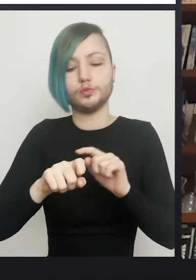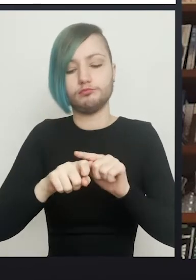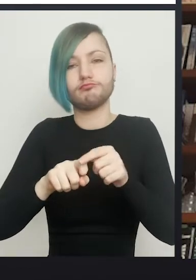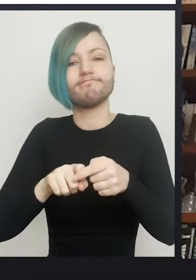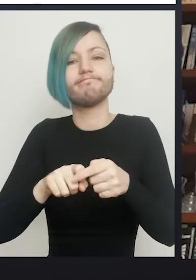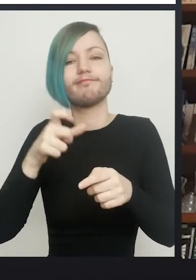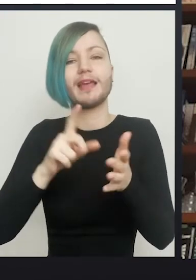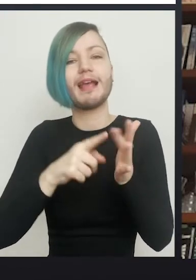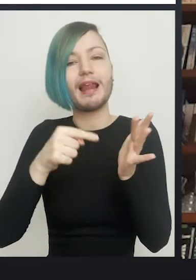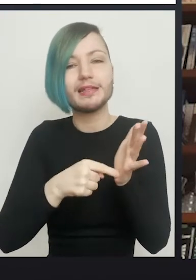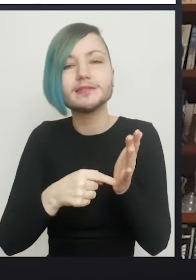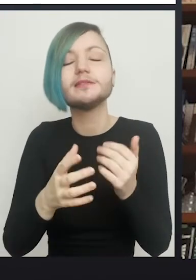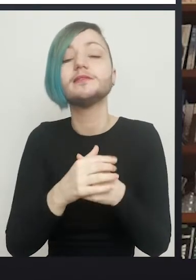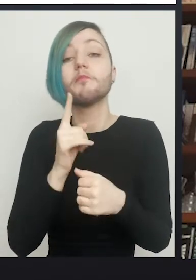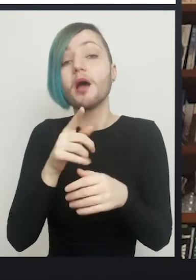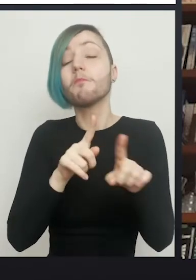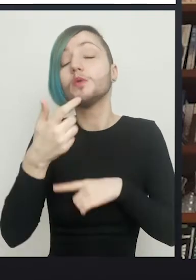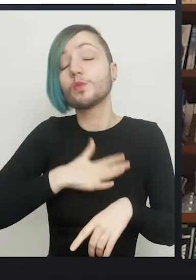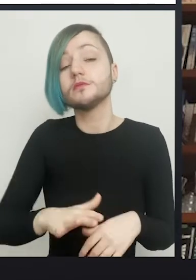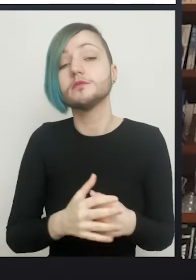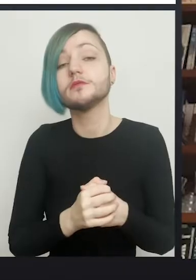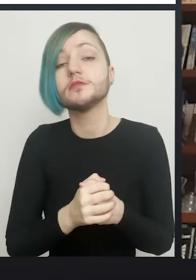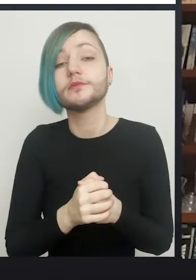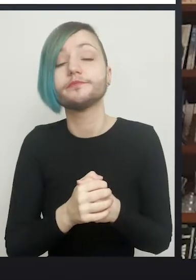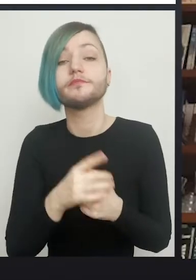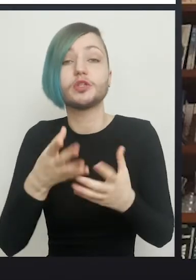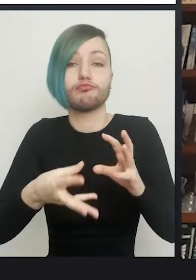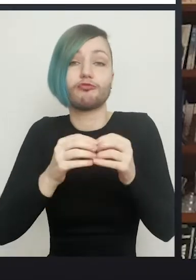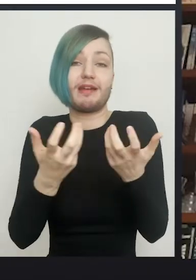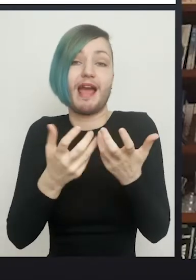majority of patients do want a clitoris, and it's made by using this piece of tissue there.